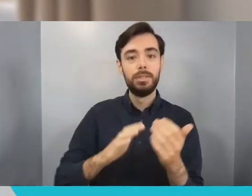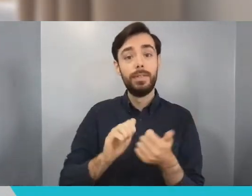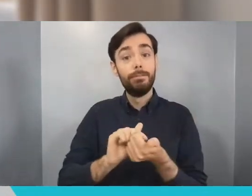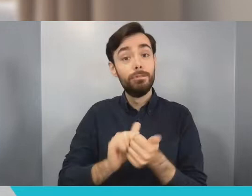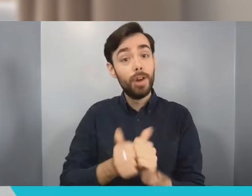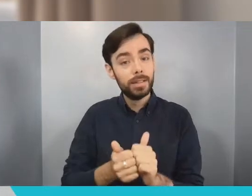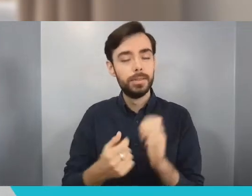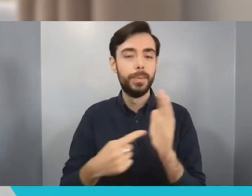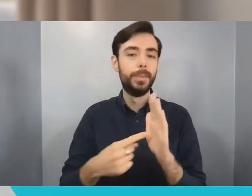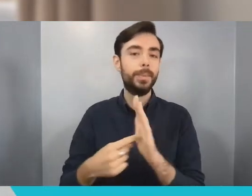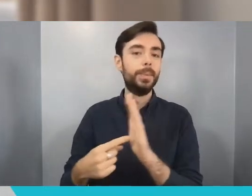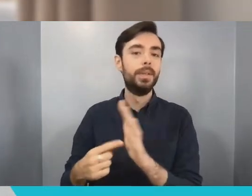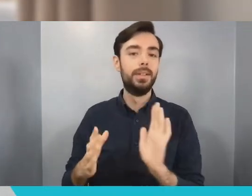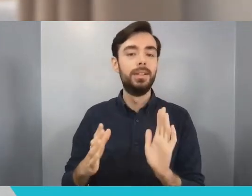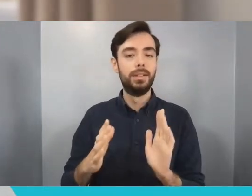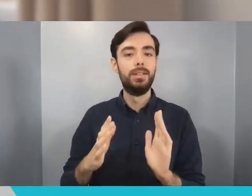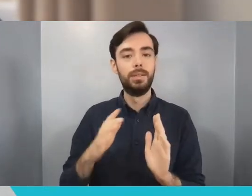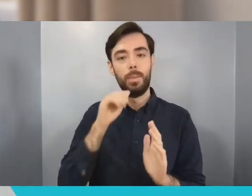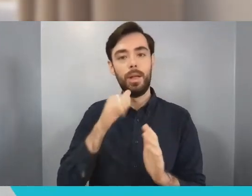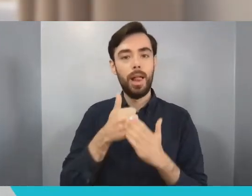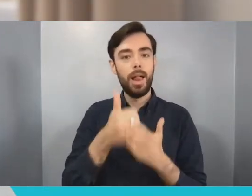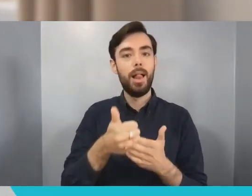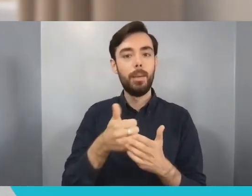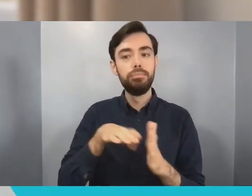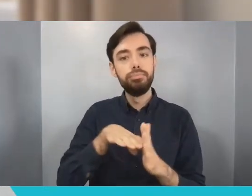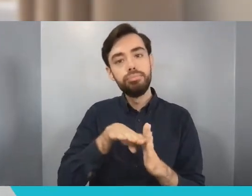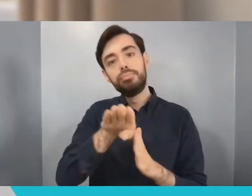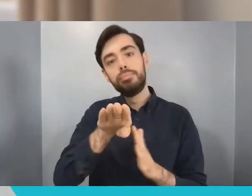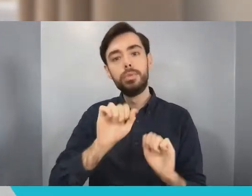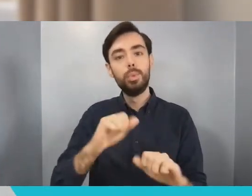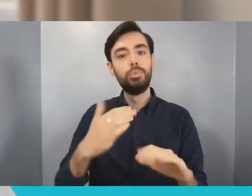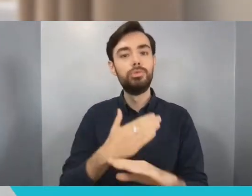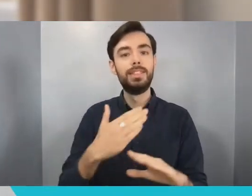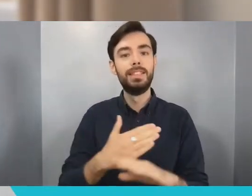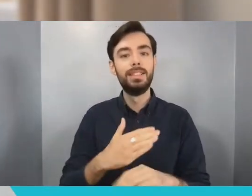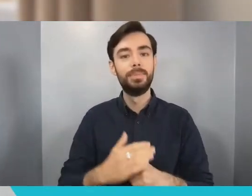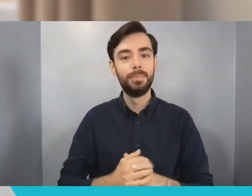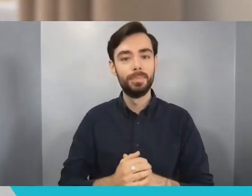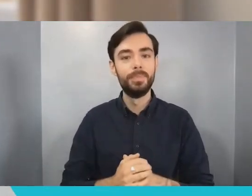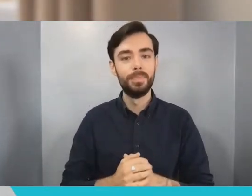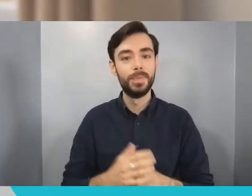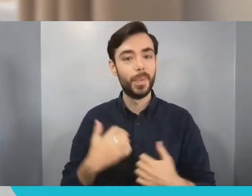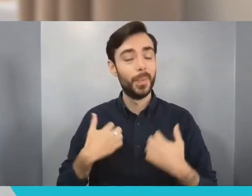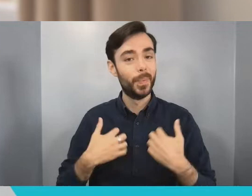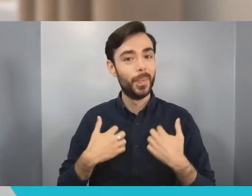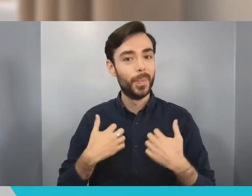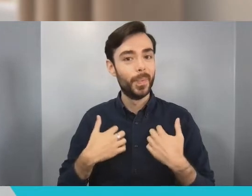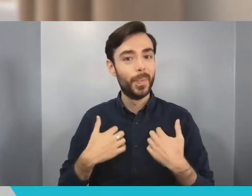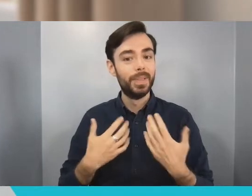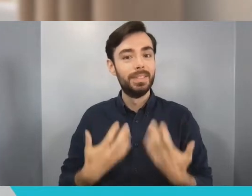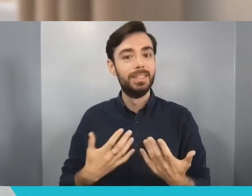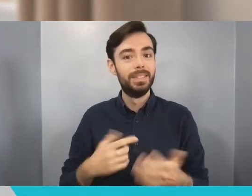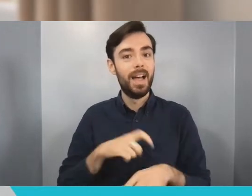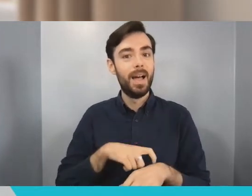base for your careers and lives ahead. So it's a super exciting time. For myself I was